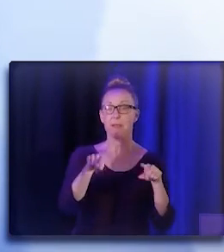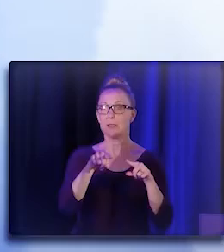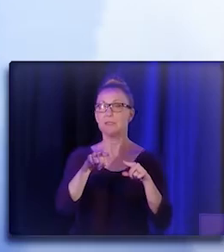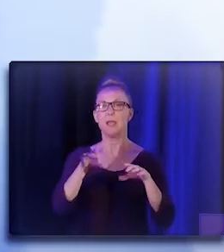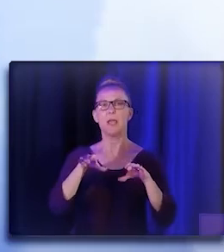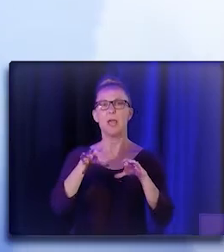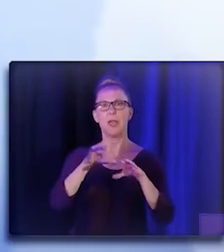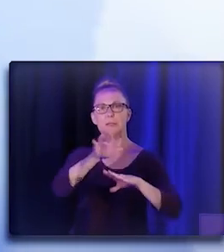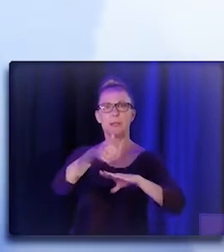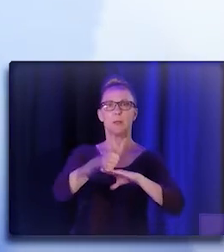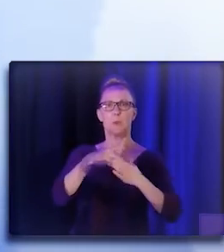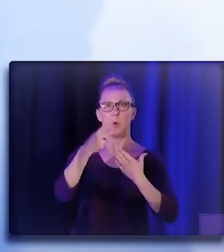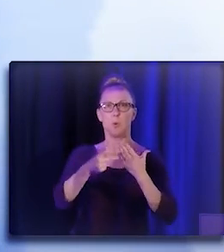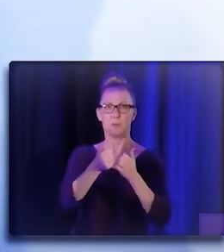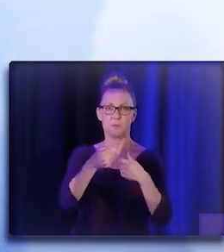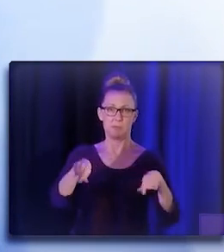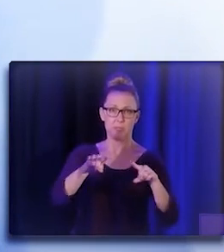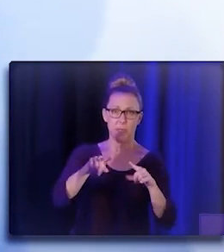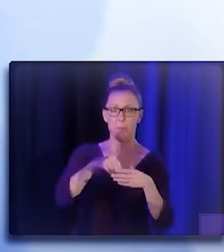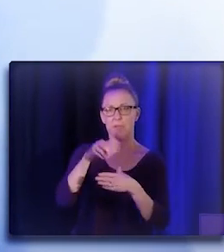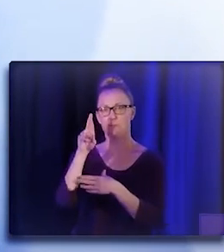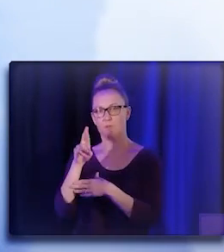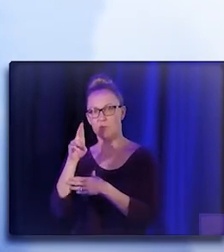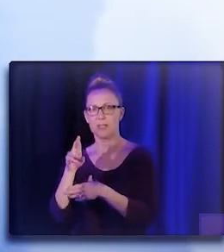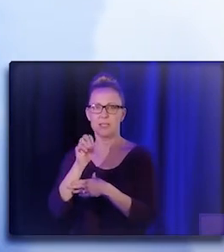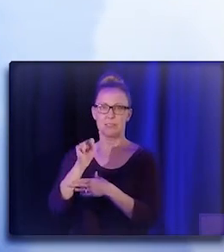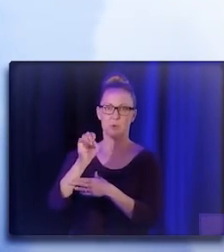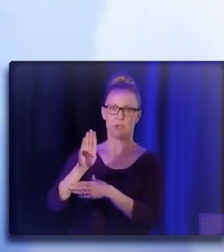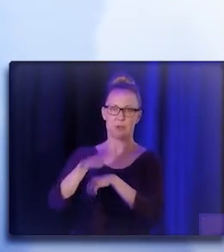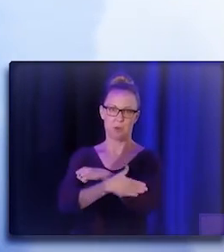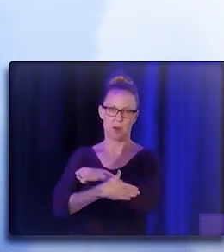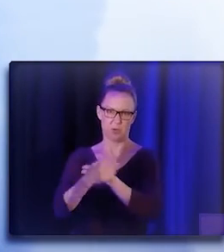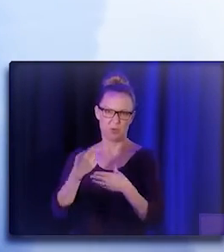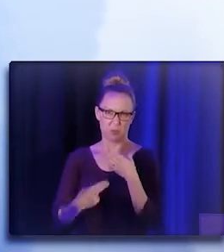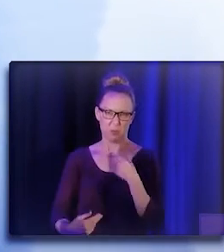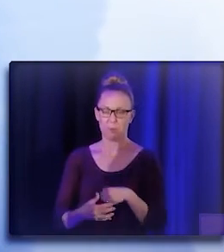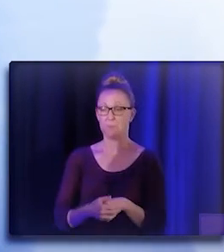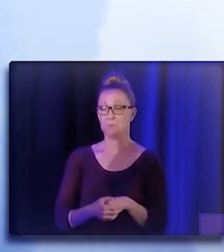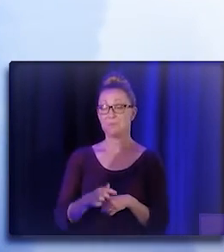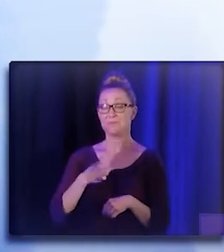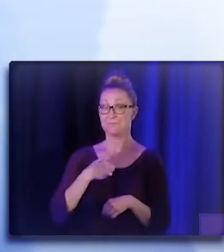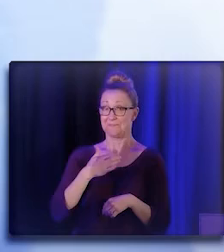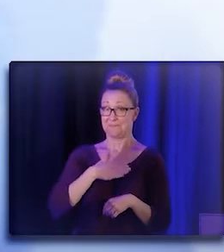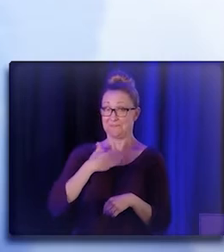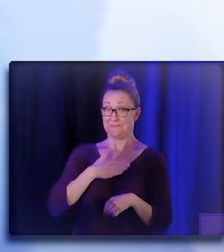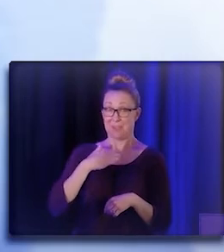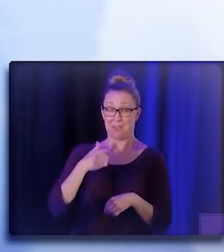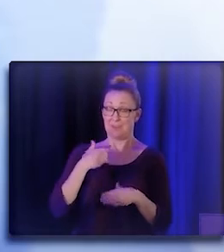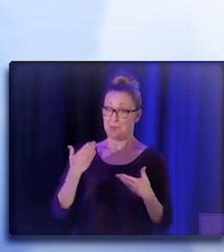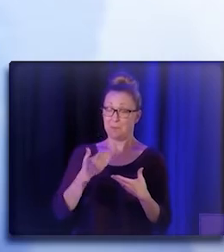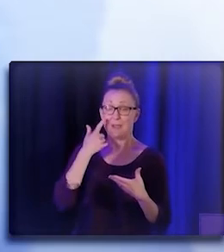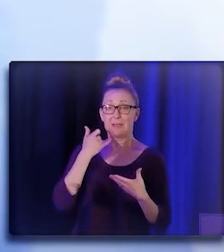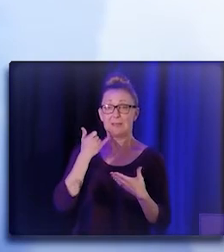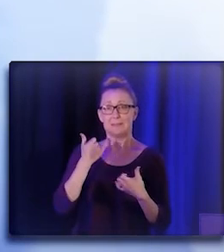in San Bernardino County, Riverside County. So something that I'm very glad to be here is because this is a time to recognize the work